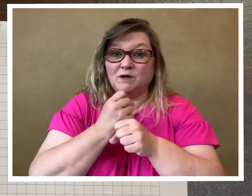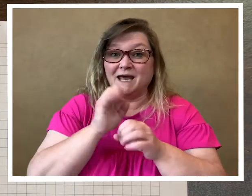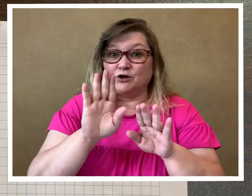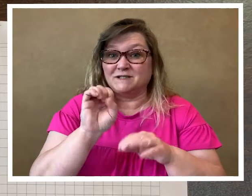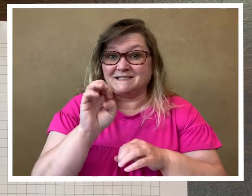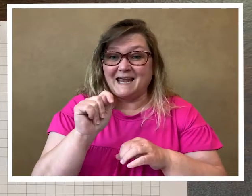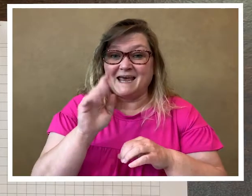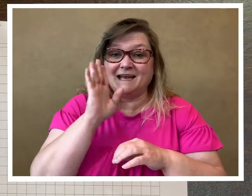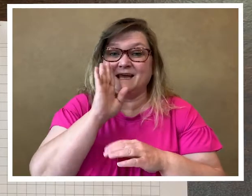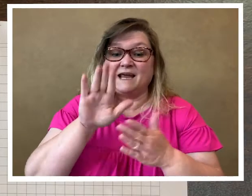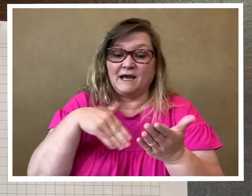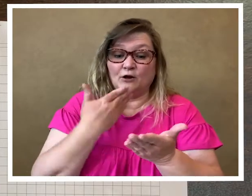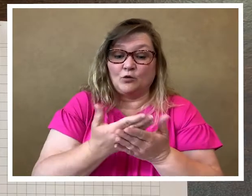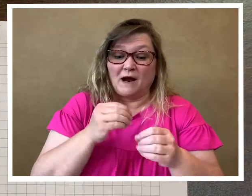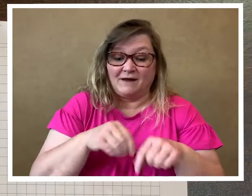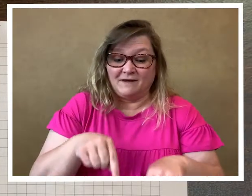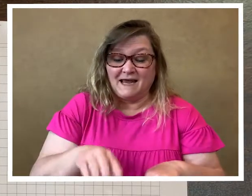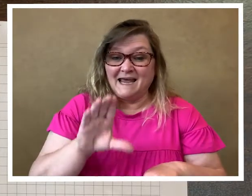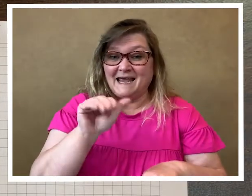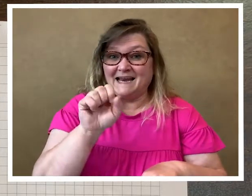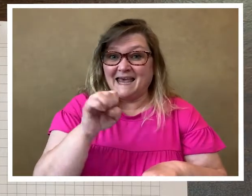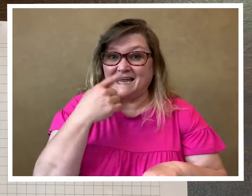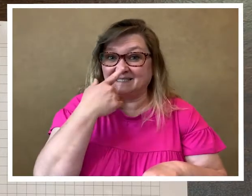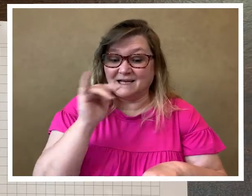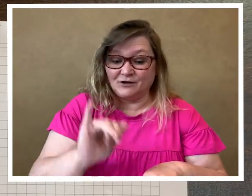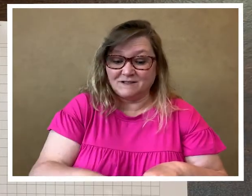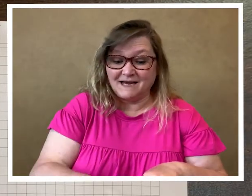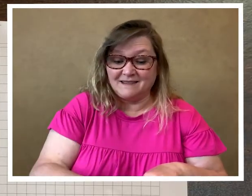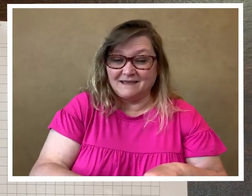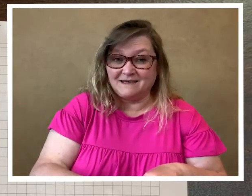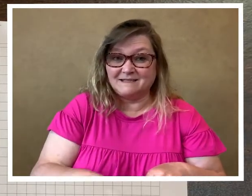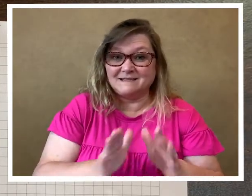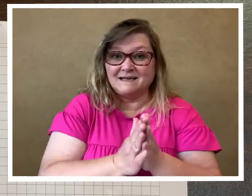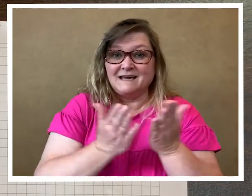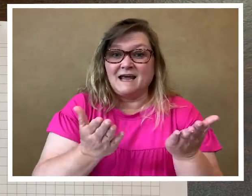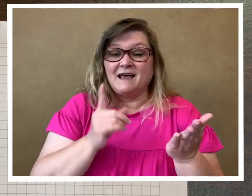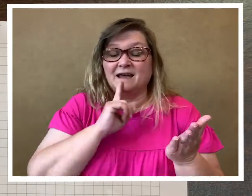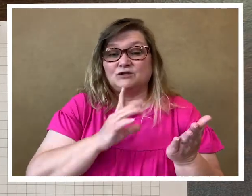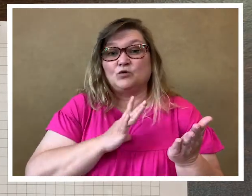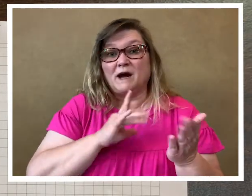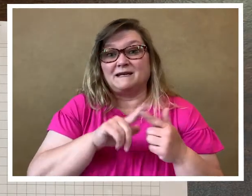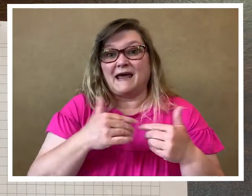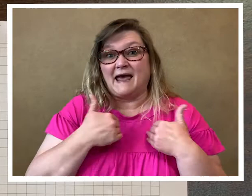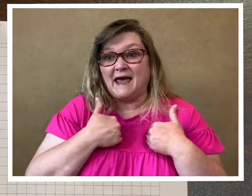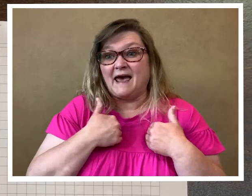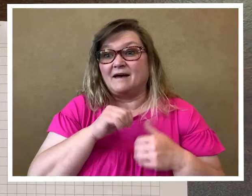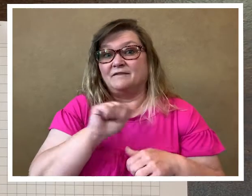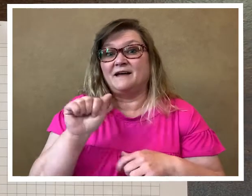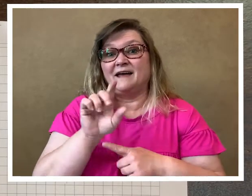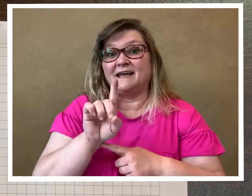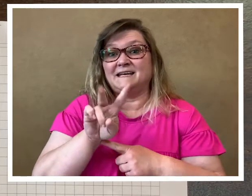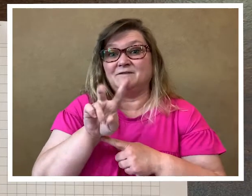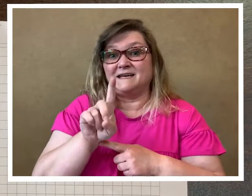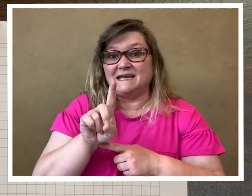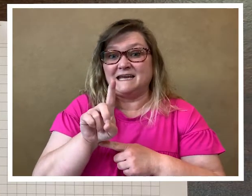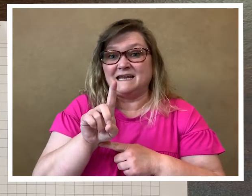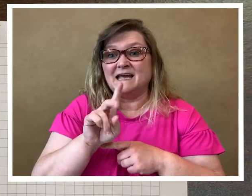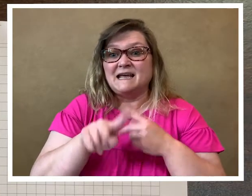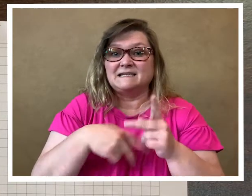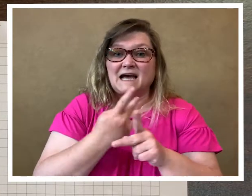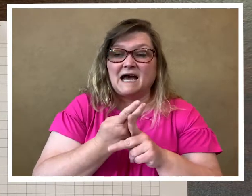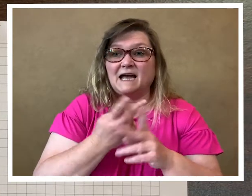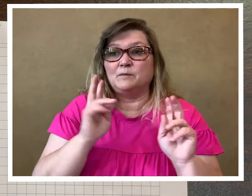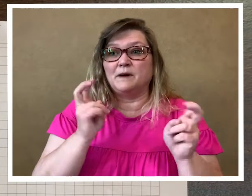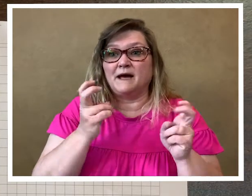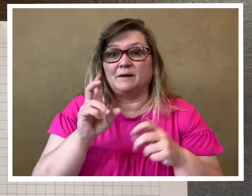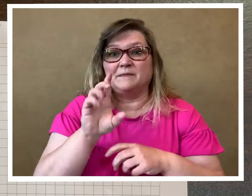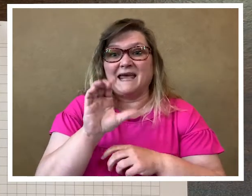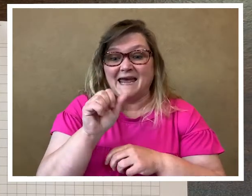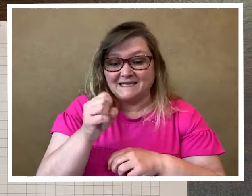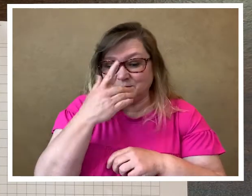get your set it will arrive in a case that looks like this. it's great to have a DVD-type case